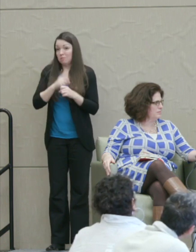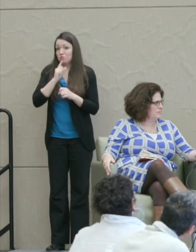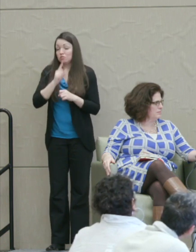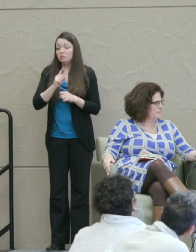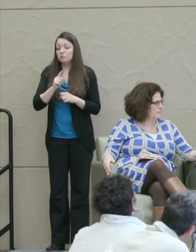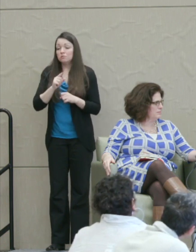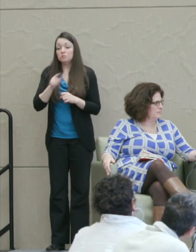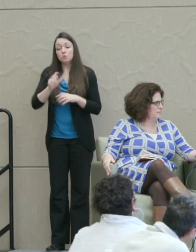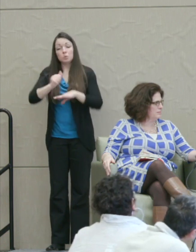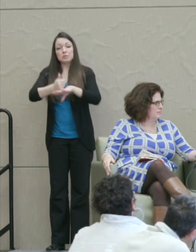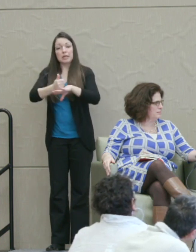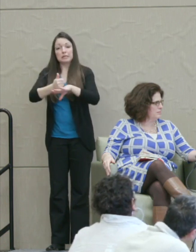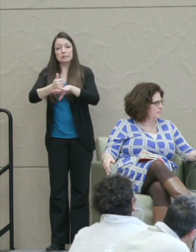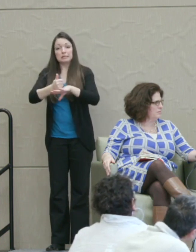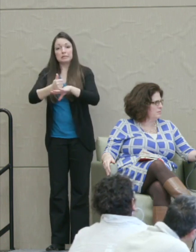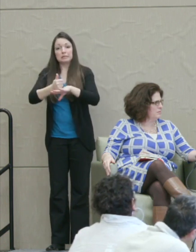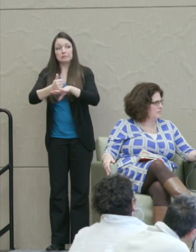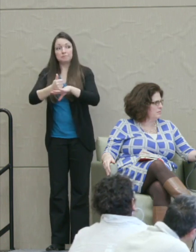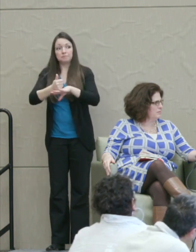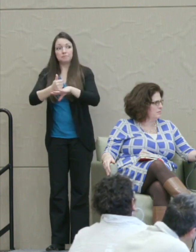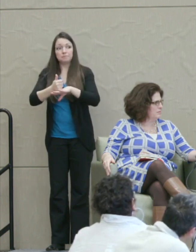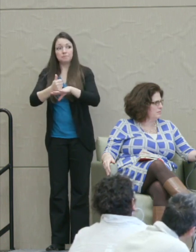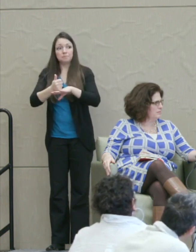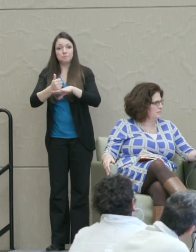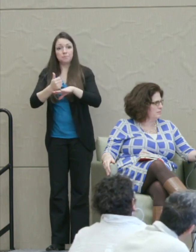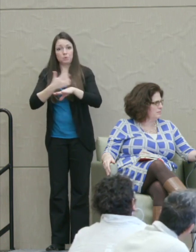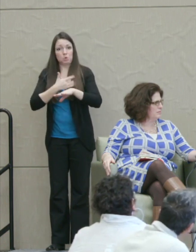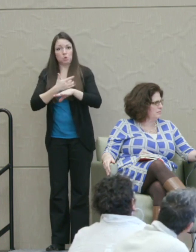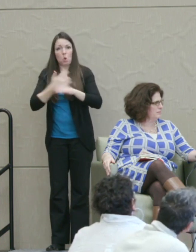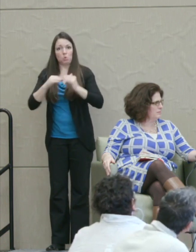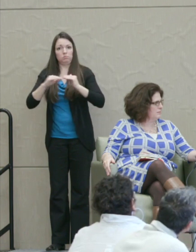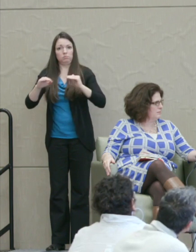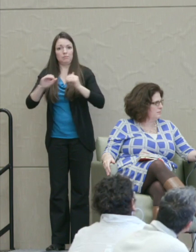that you set a certain tone. Like how do we talk to one another?